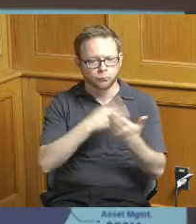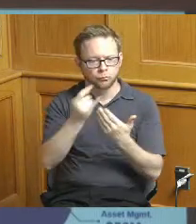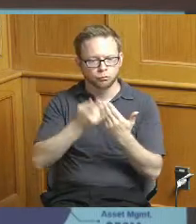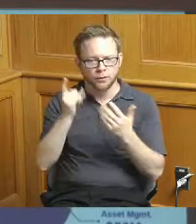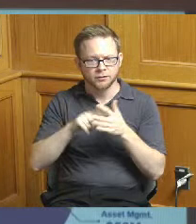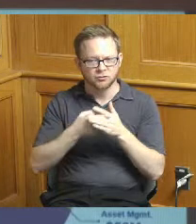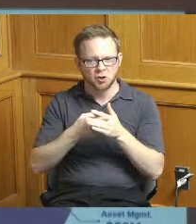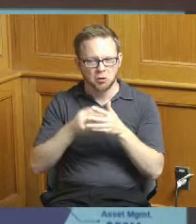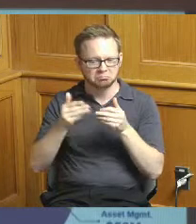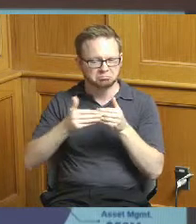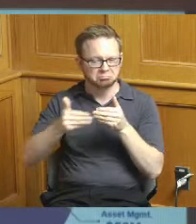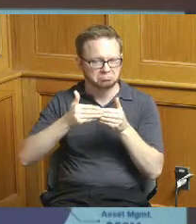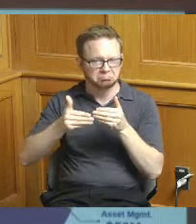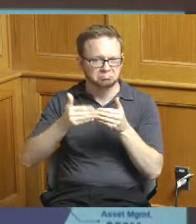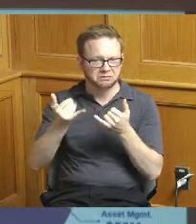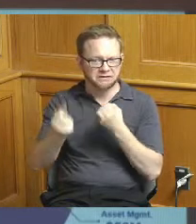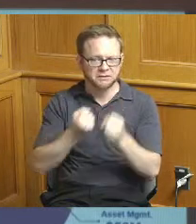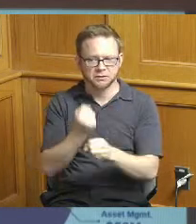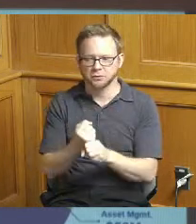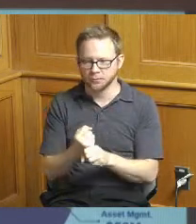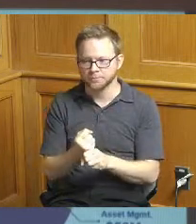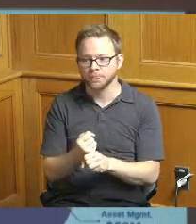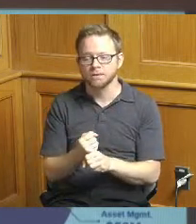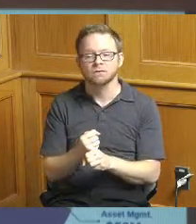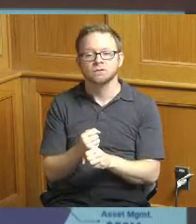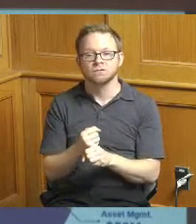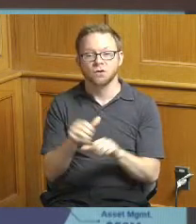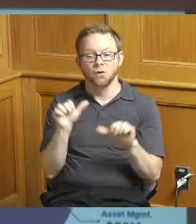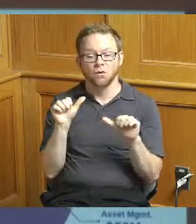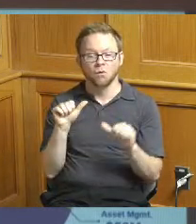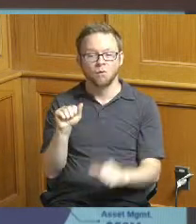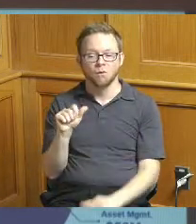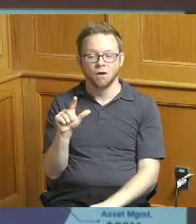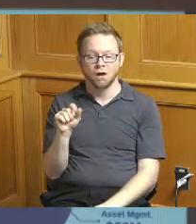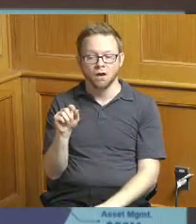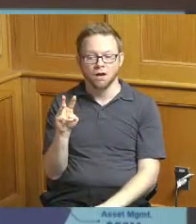the allowances against the allowances is where we are able to do a lot of the